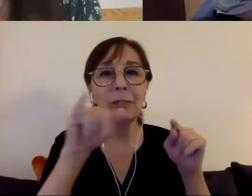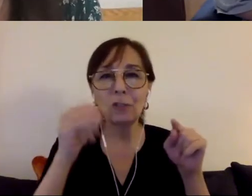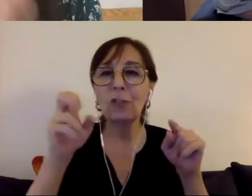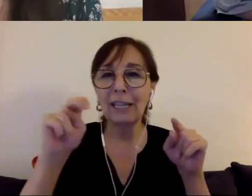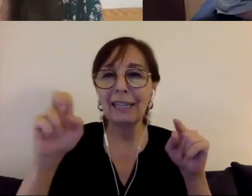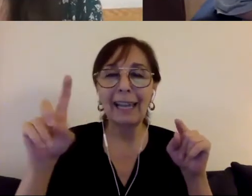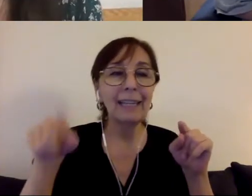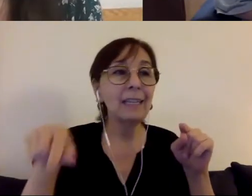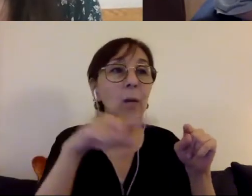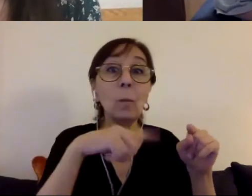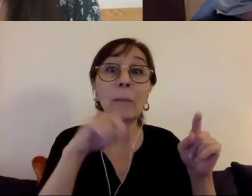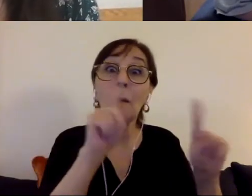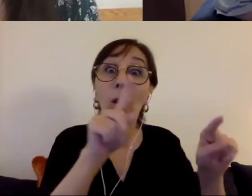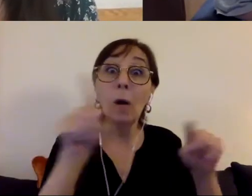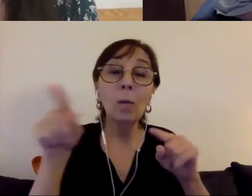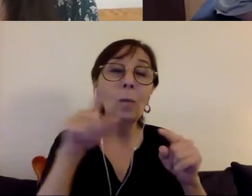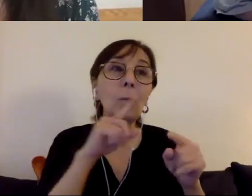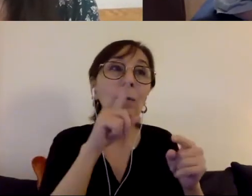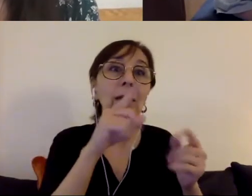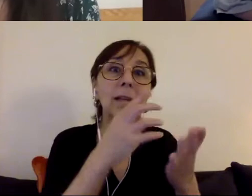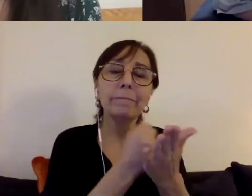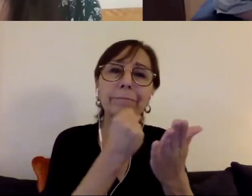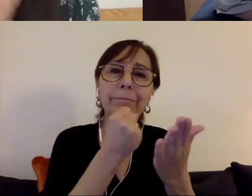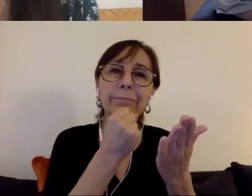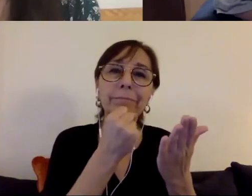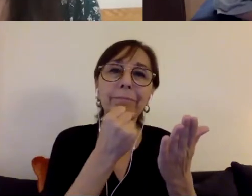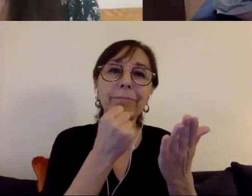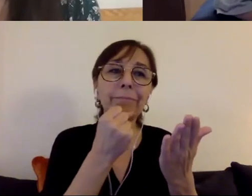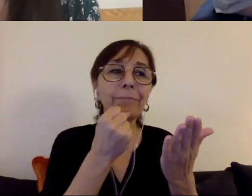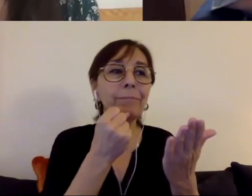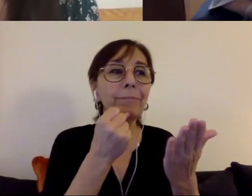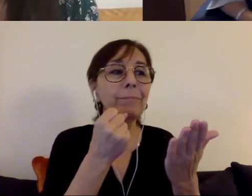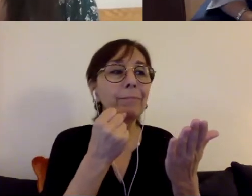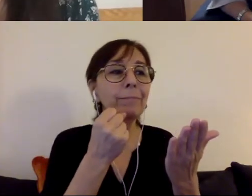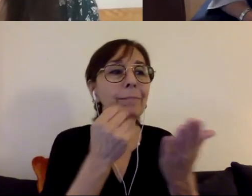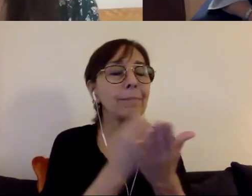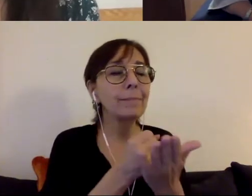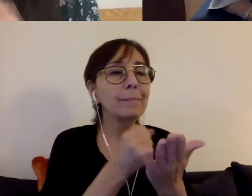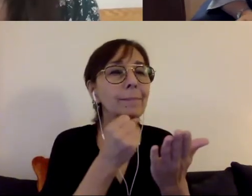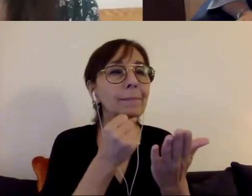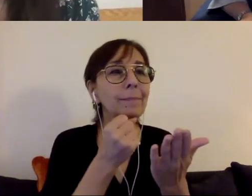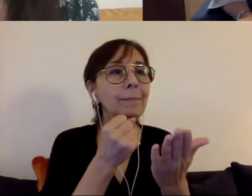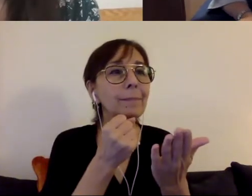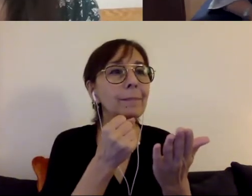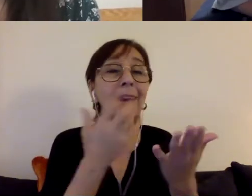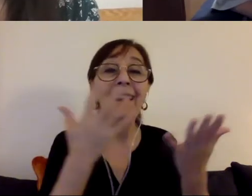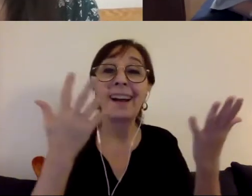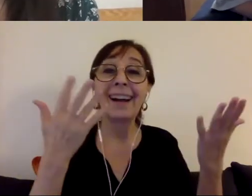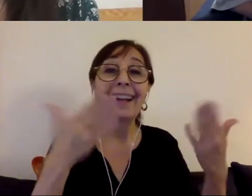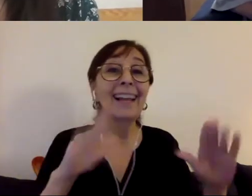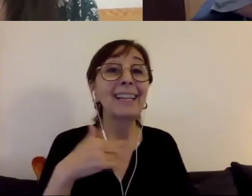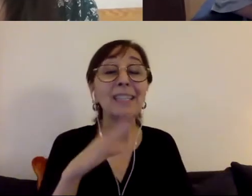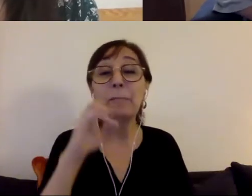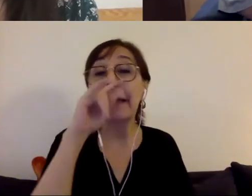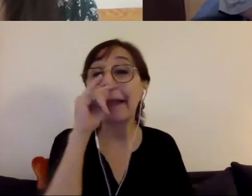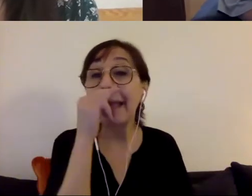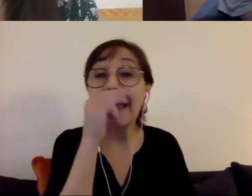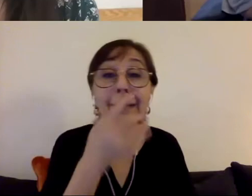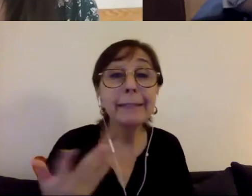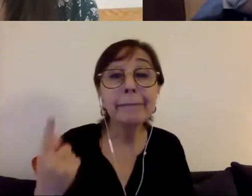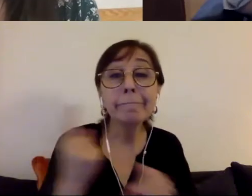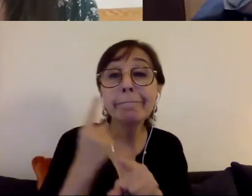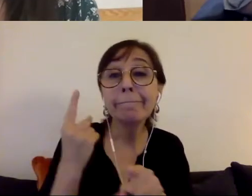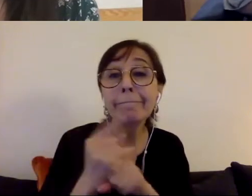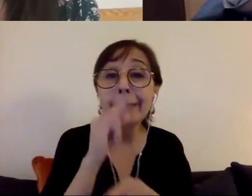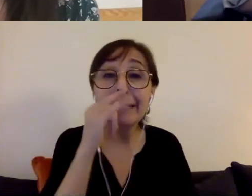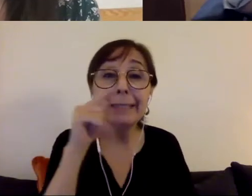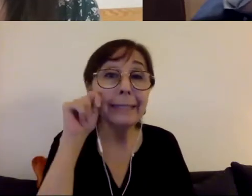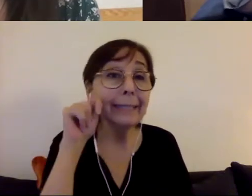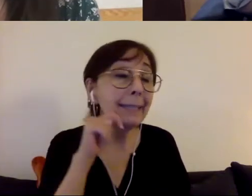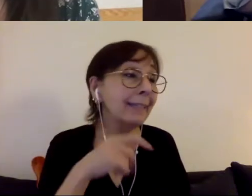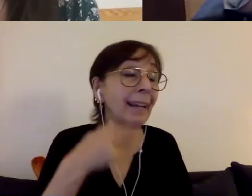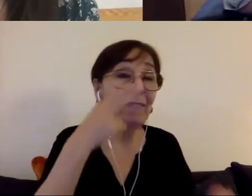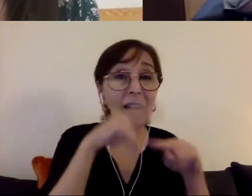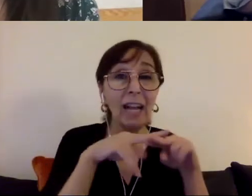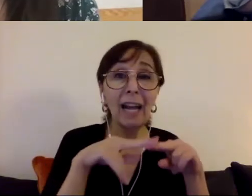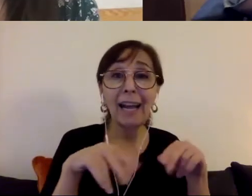us an opportunity to both be kids, be teenagers have fun, date, you know